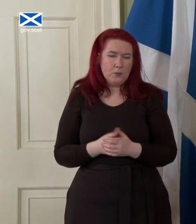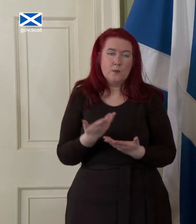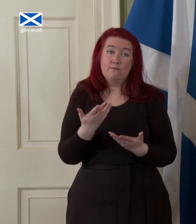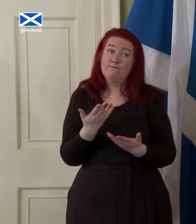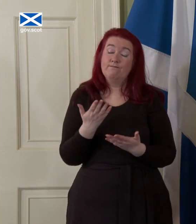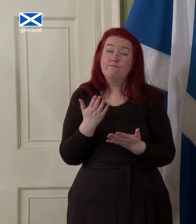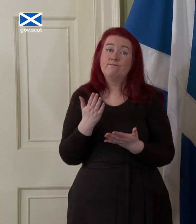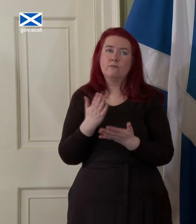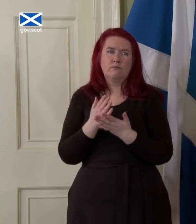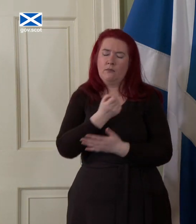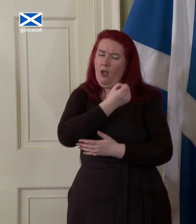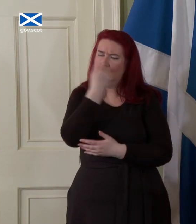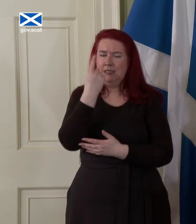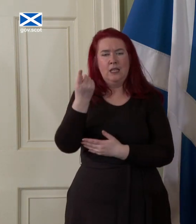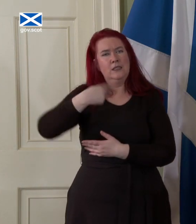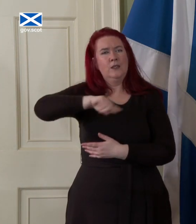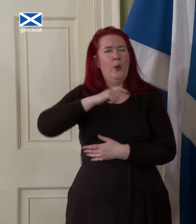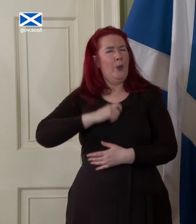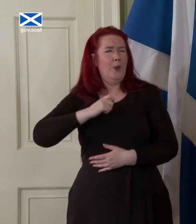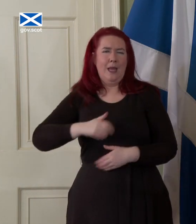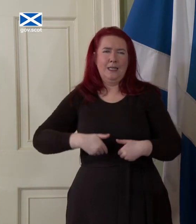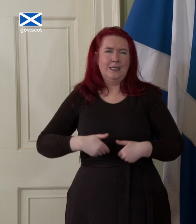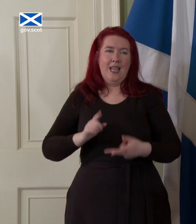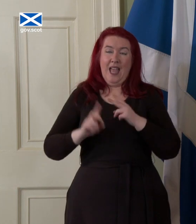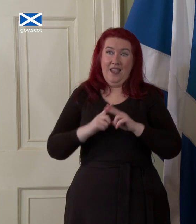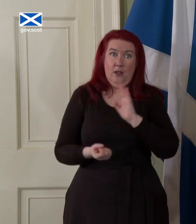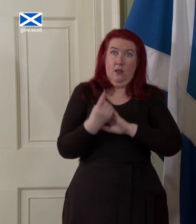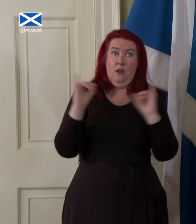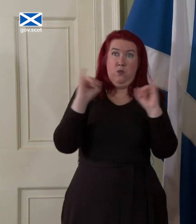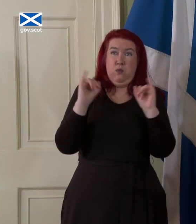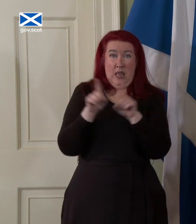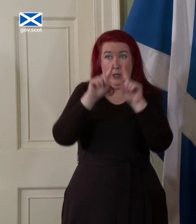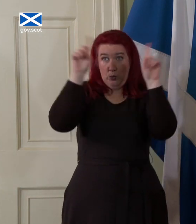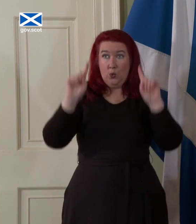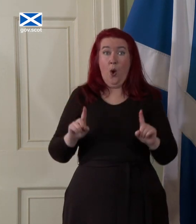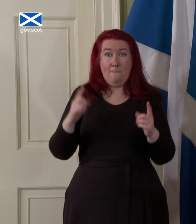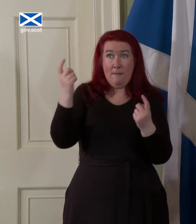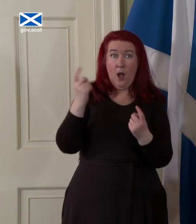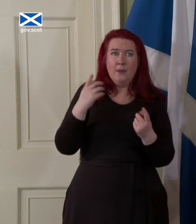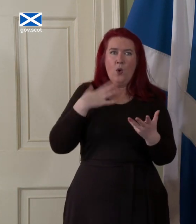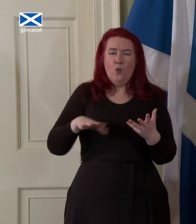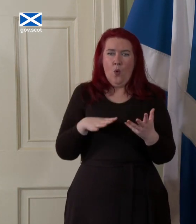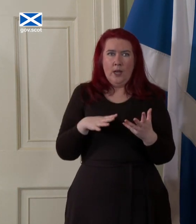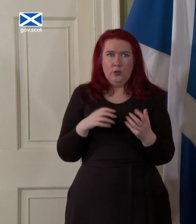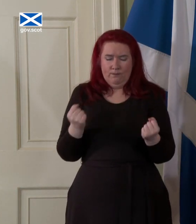understandable human instinct to hunker down in the face of a storm and hope for calmer times but